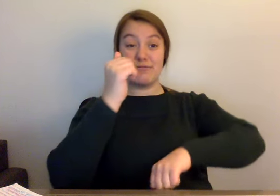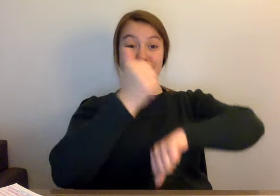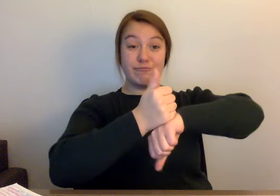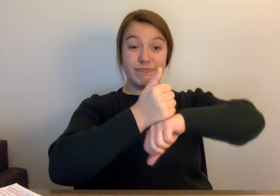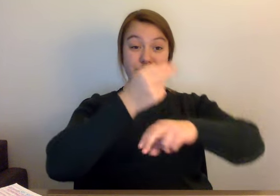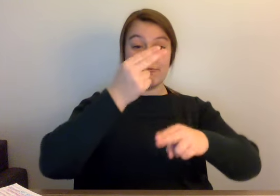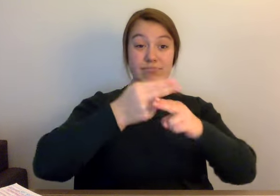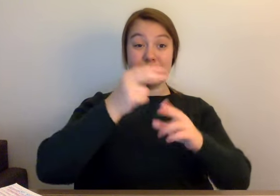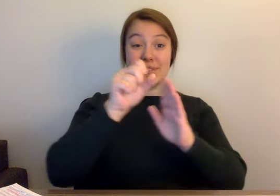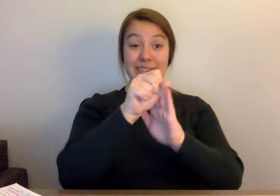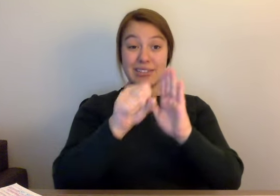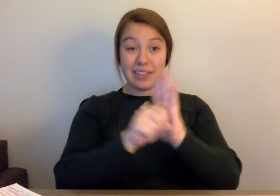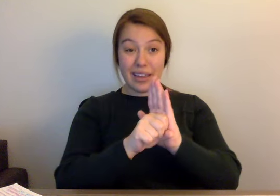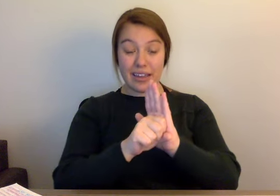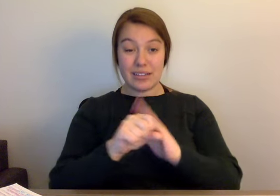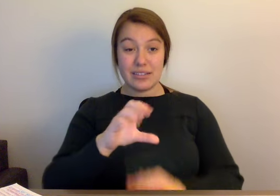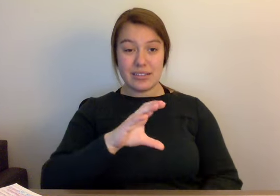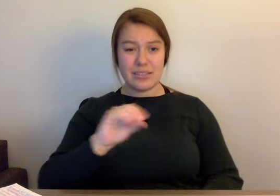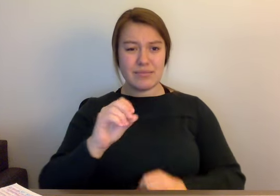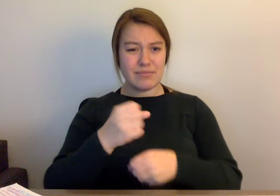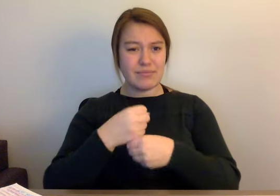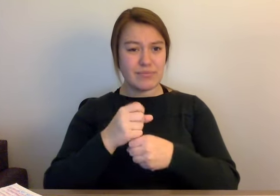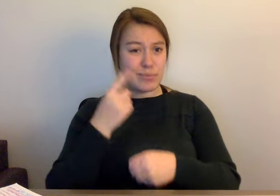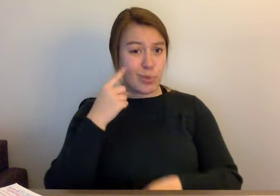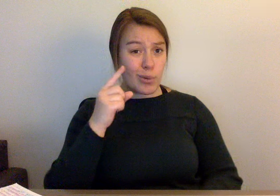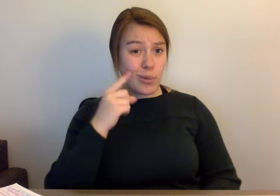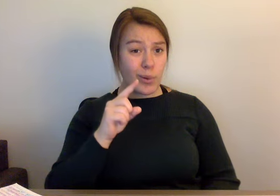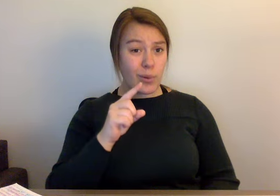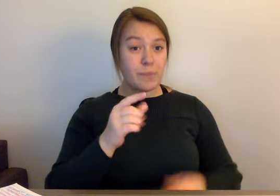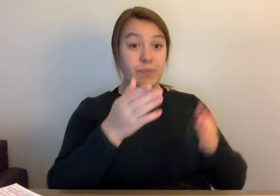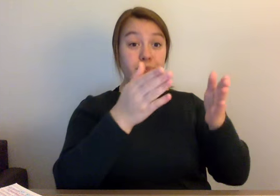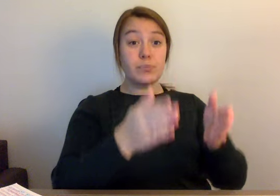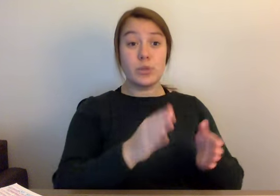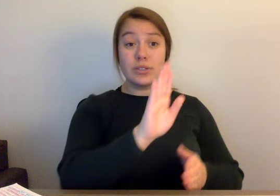were created so that a person could ride his horse to and from the county seat in